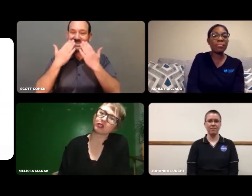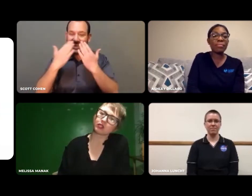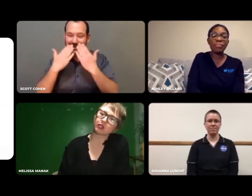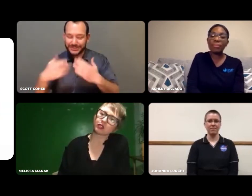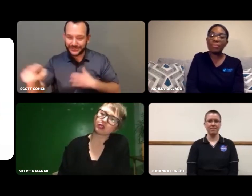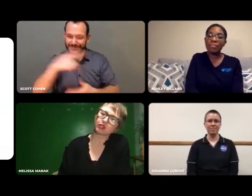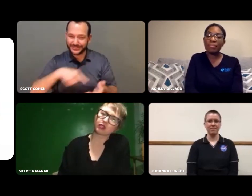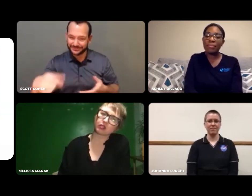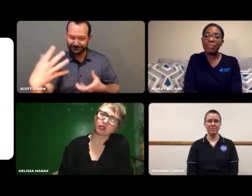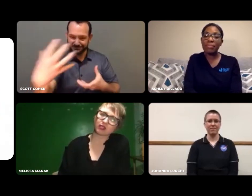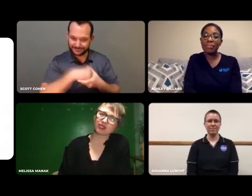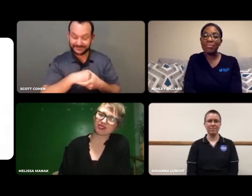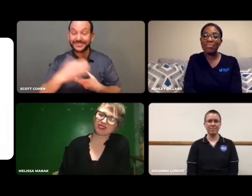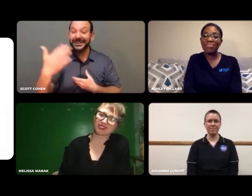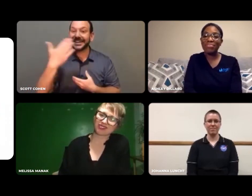My gratitude to all who attended.